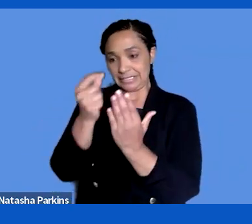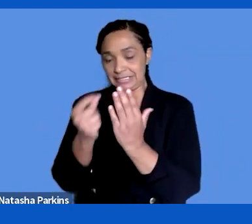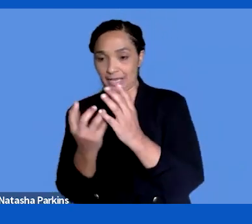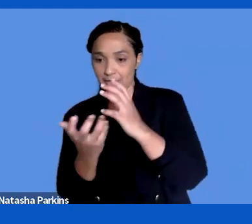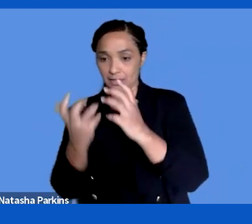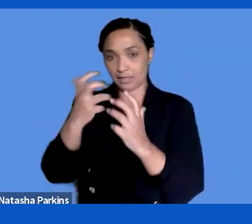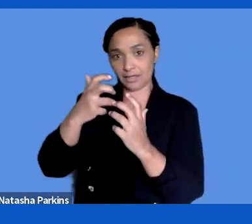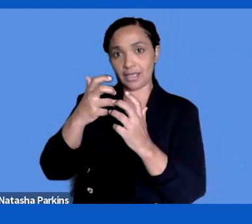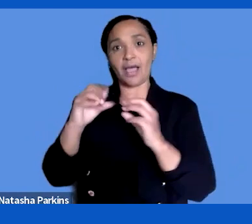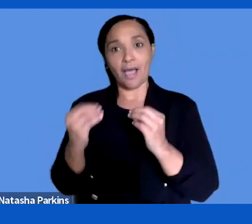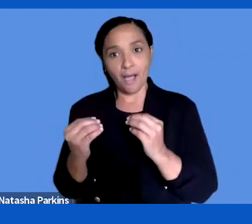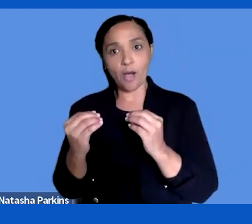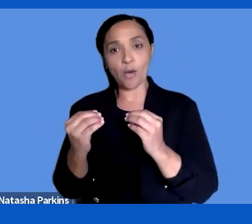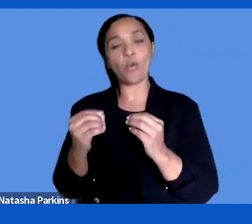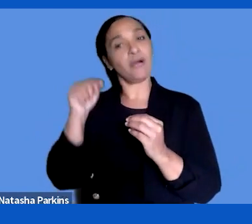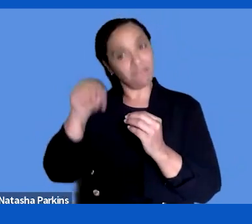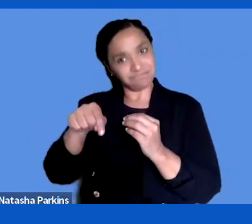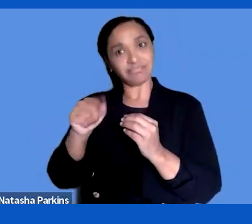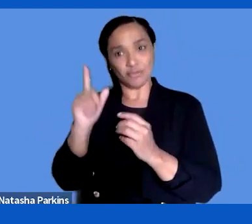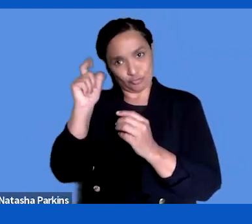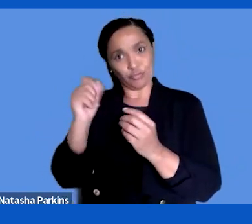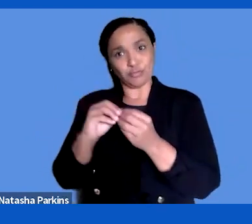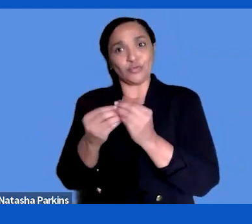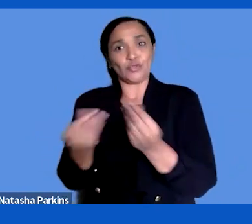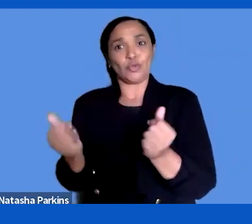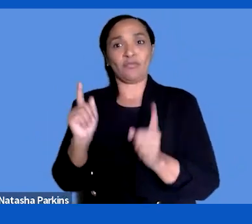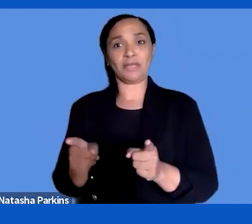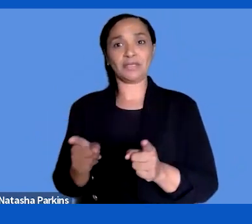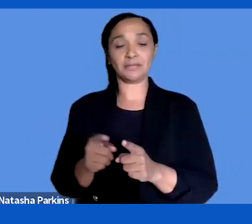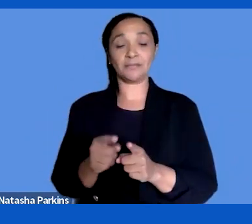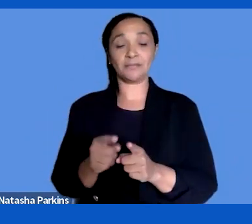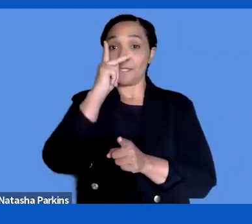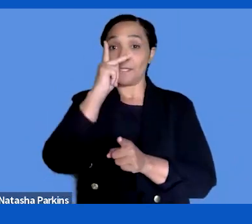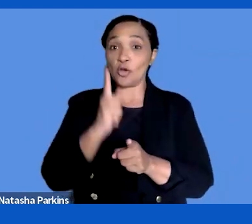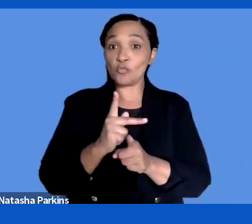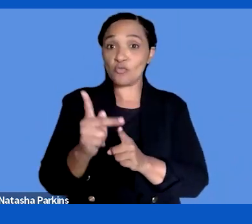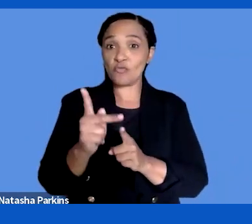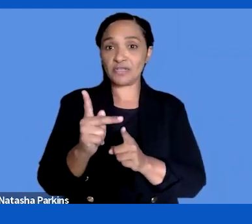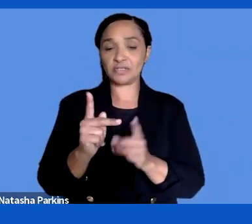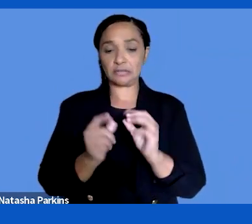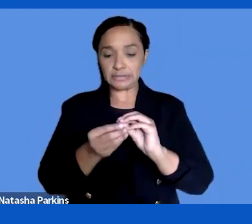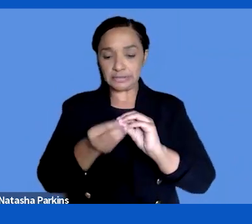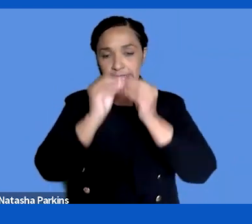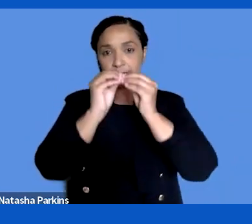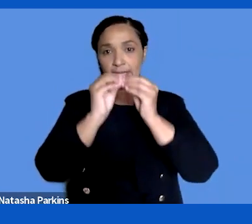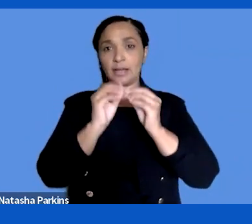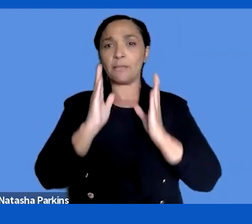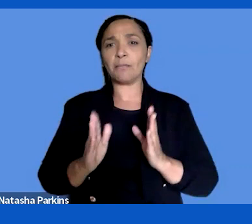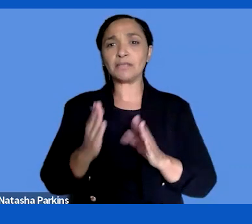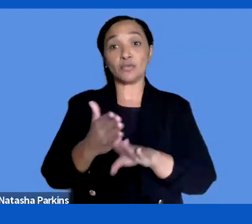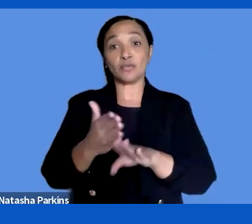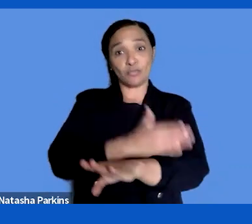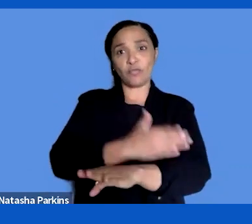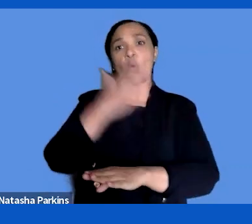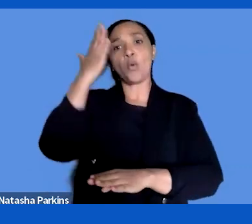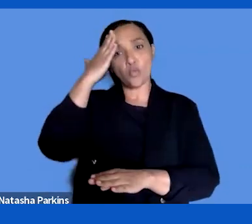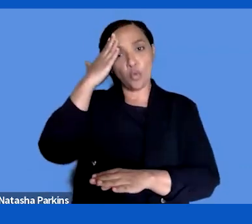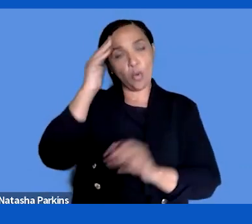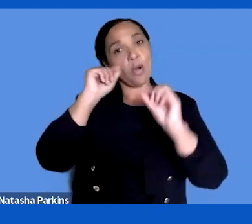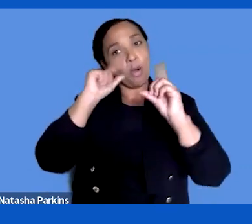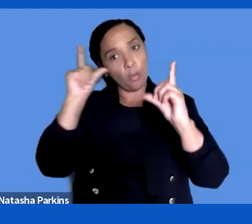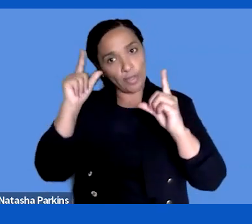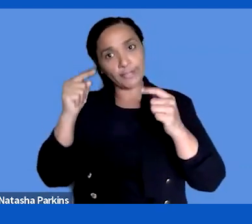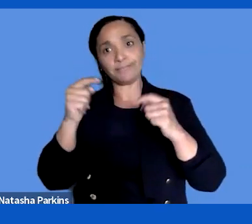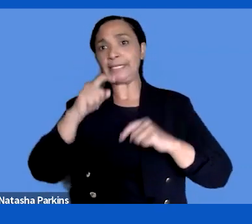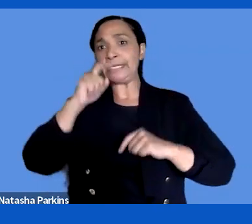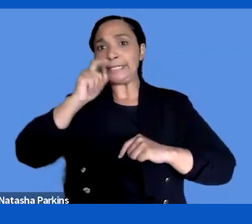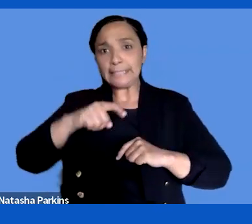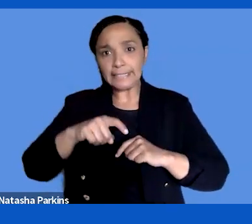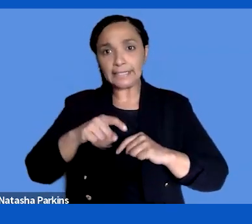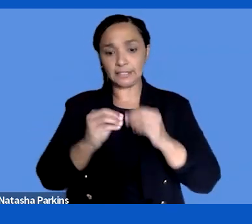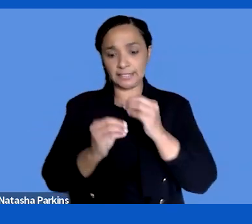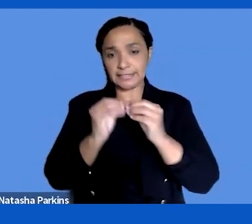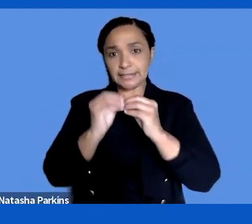know-how of the individuals that they know about accessibility. They know the Best Practices. They